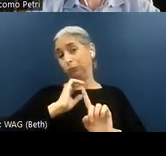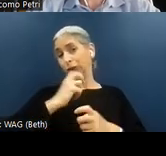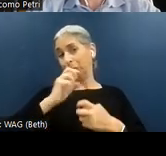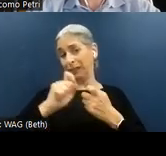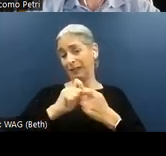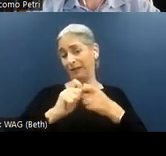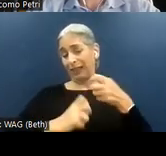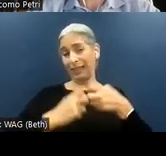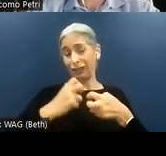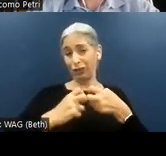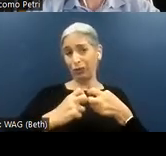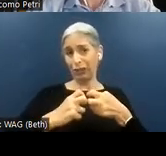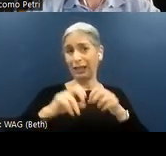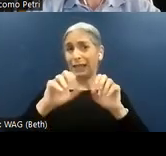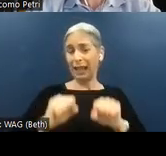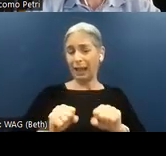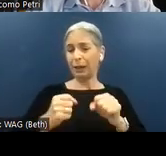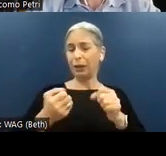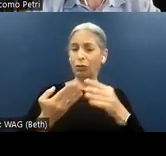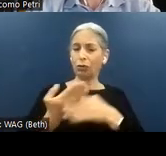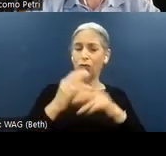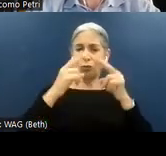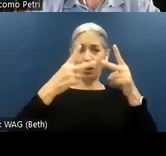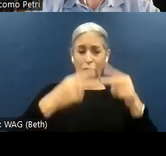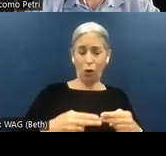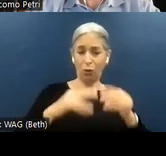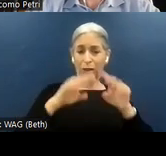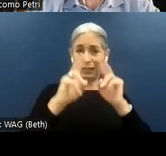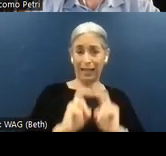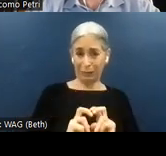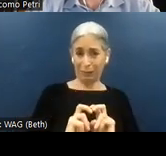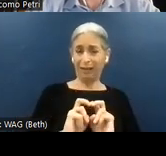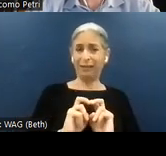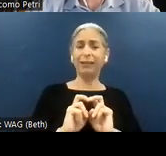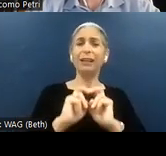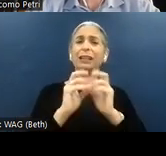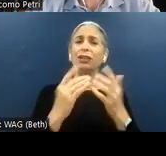through a code assessment. This highlights the significance of conducting a code assessment